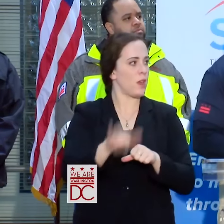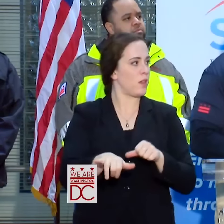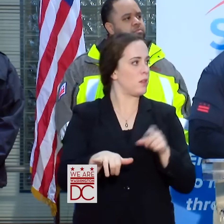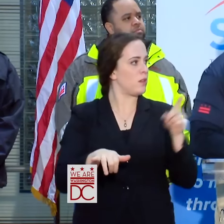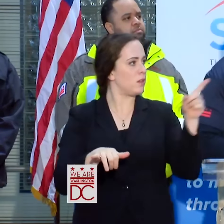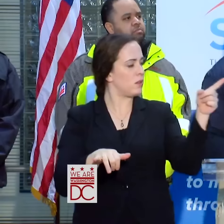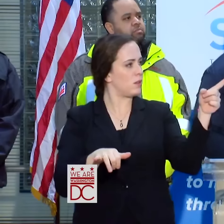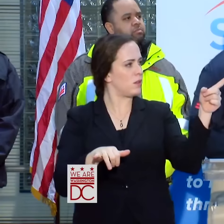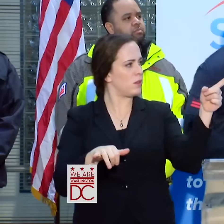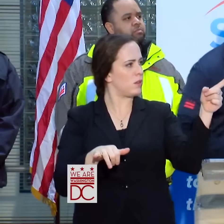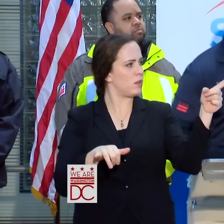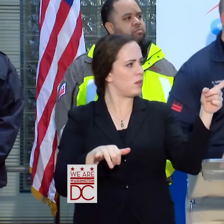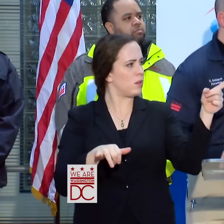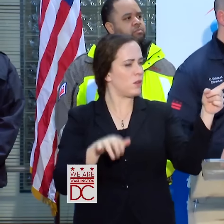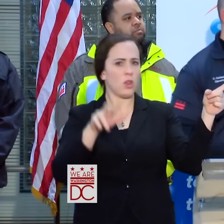AND WERE THERE ANY LONG DELAYS OR SERIOUS MATTERS AFFECTED BY THE SNOW?